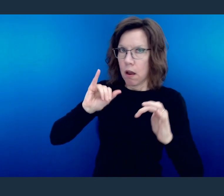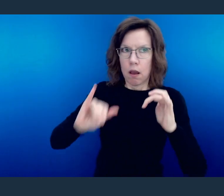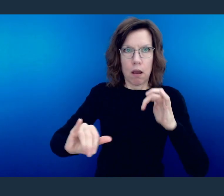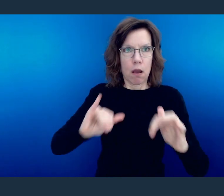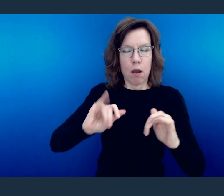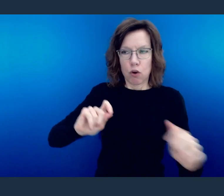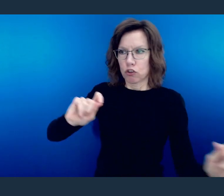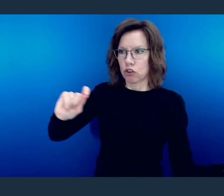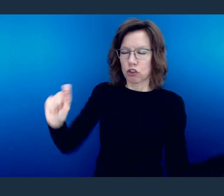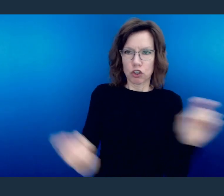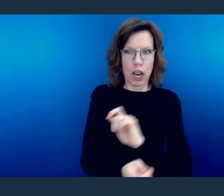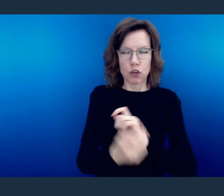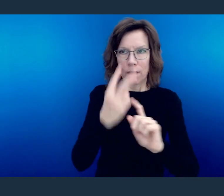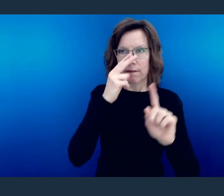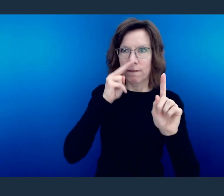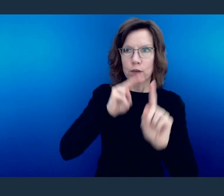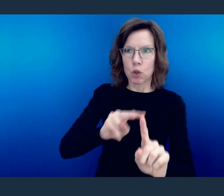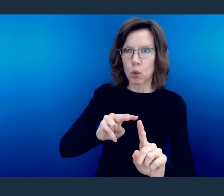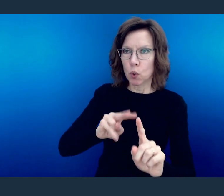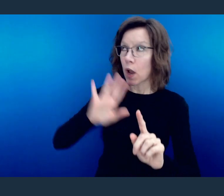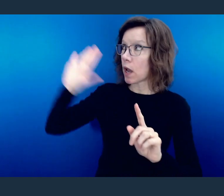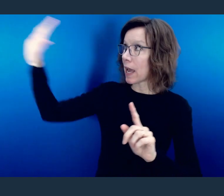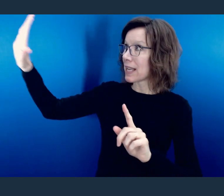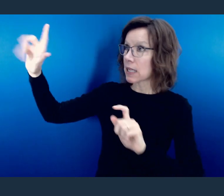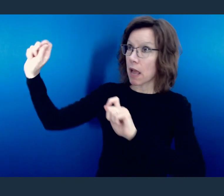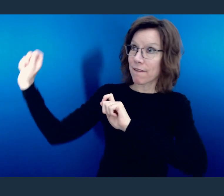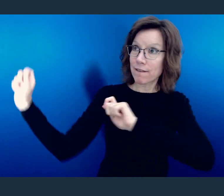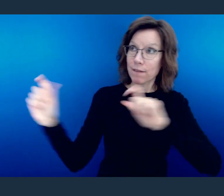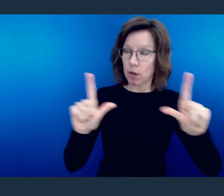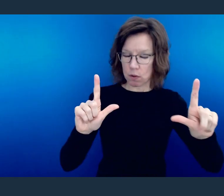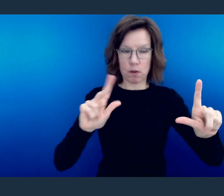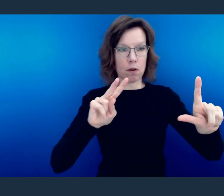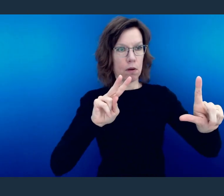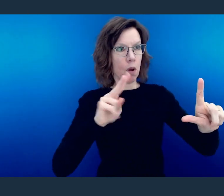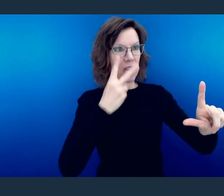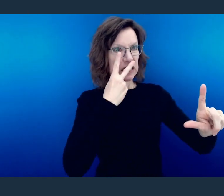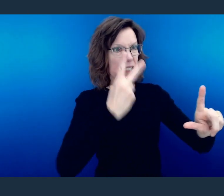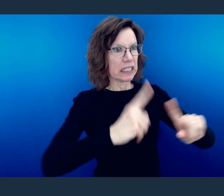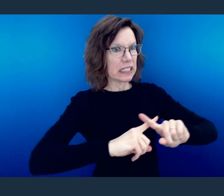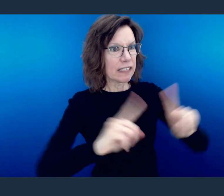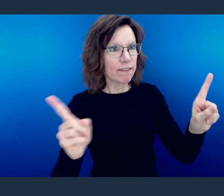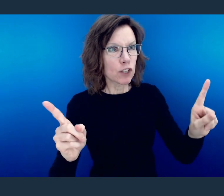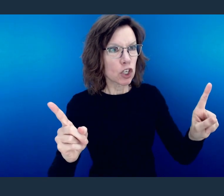And when you see the world through My word, you see things as you've never seen them before.